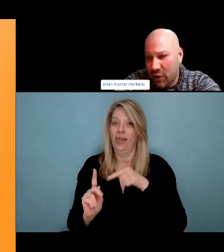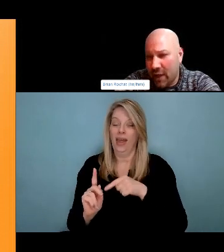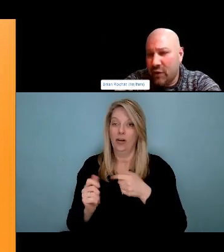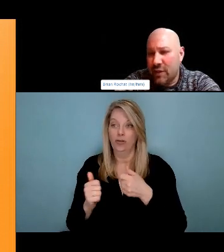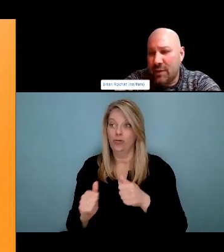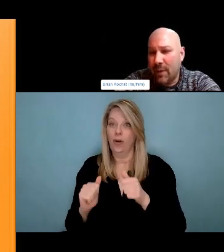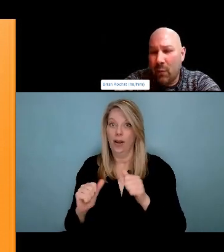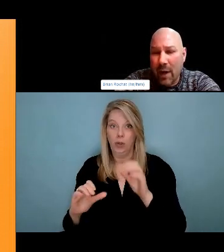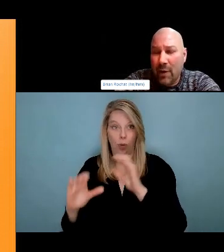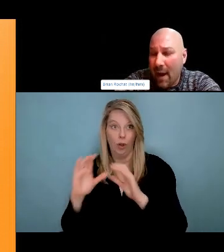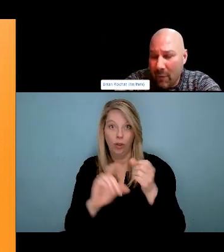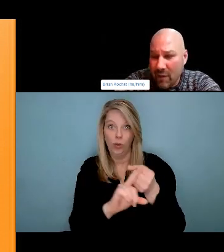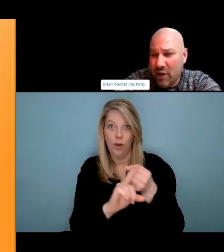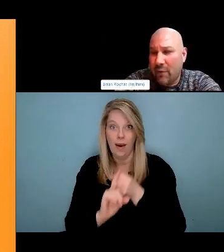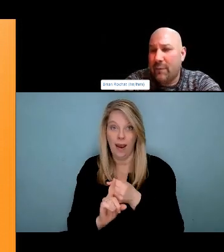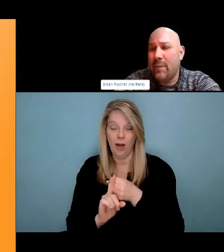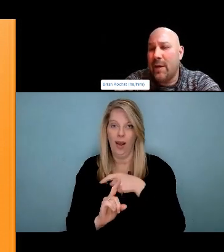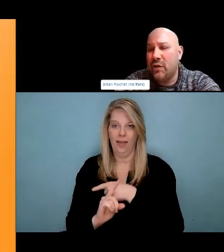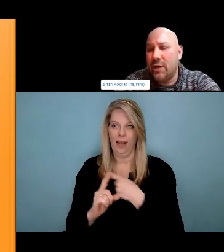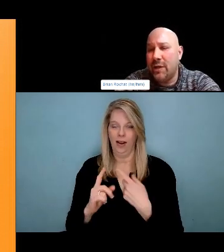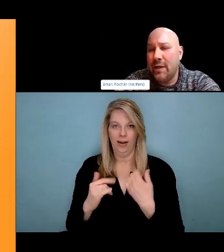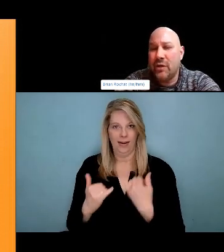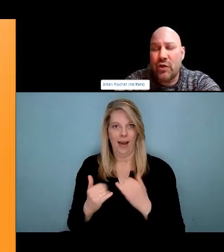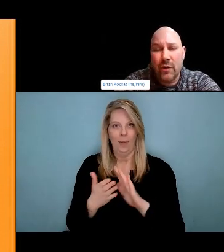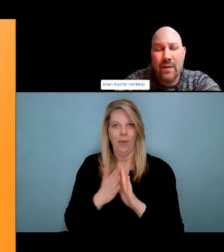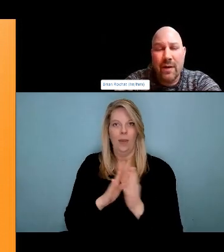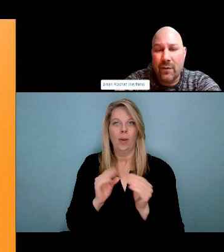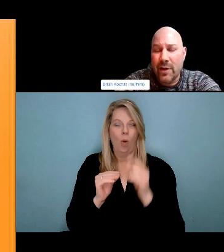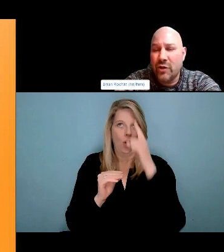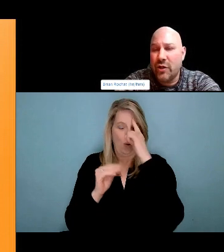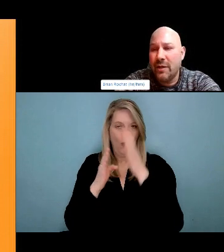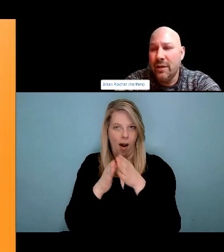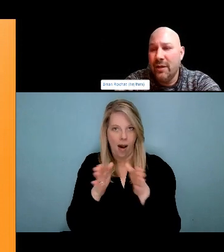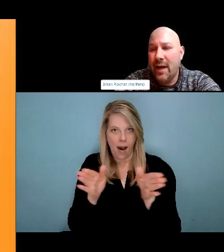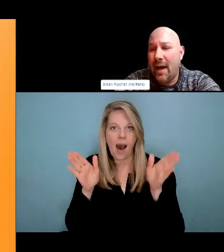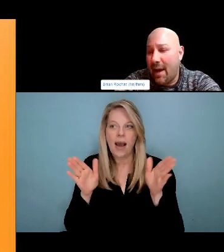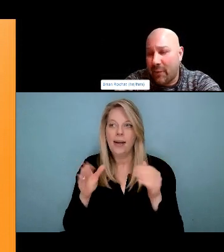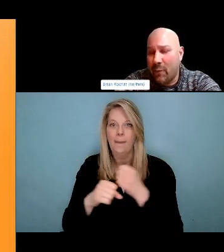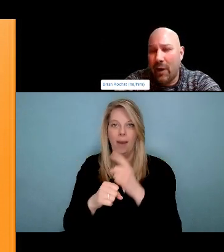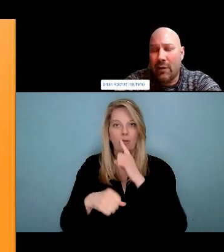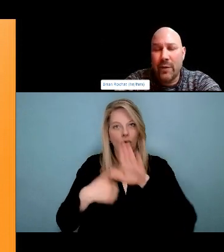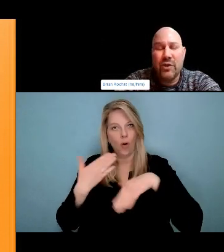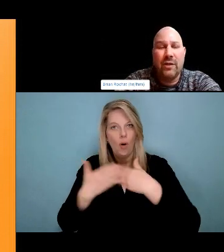to recognize that Indigenous harm reduction has been on these lands for a very long time,